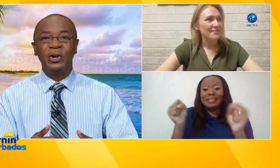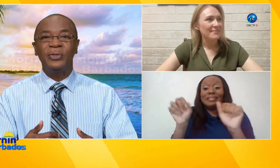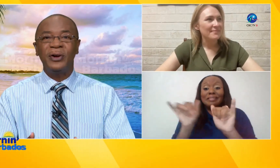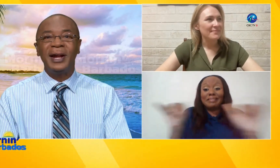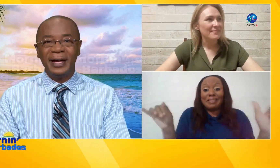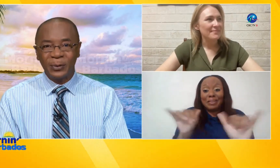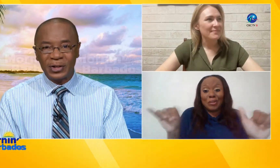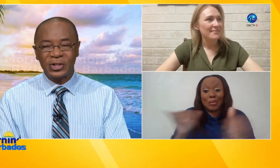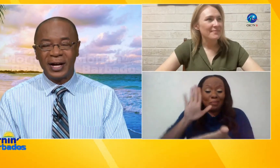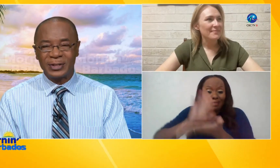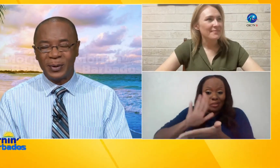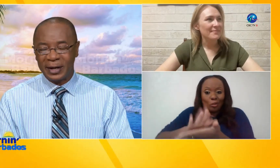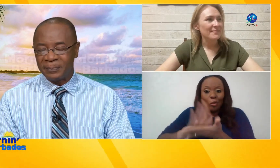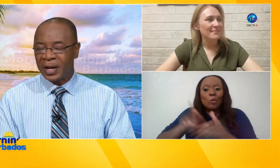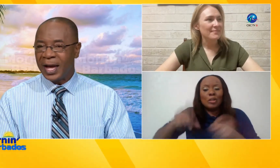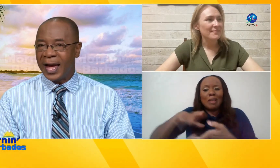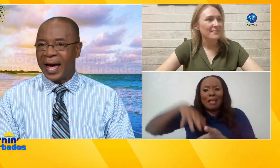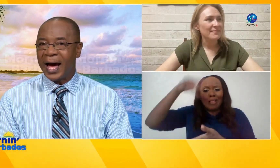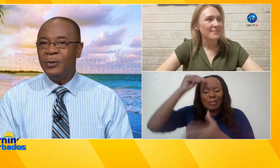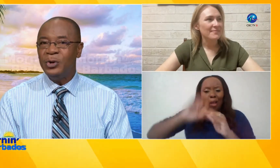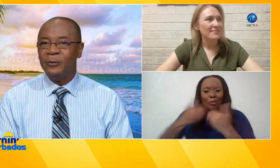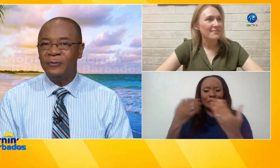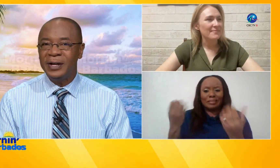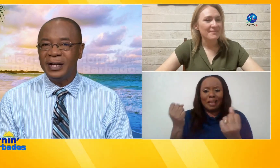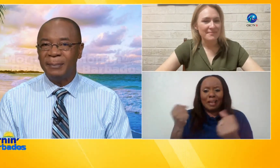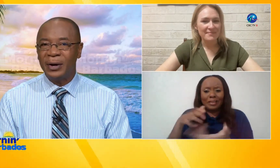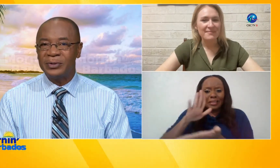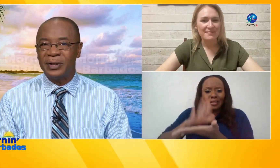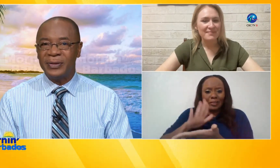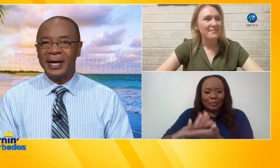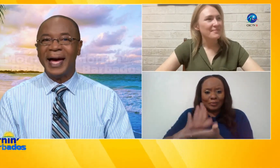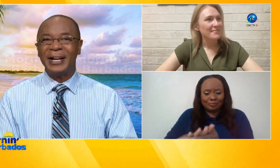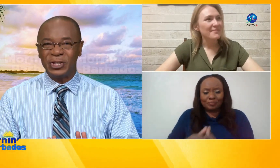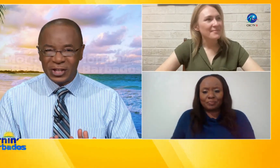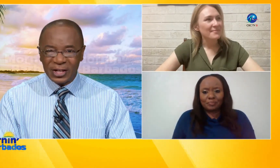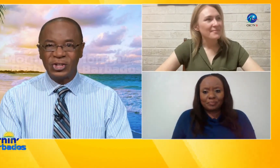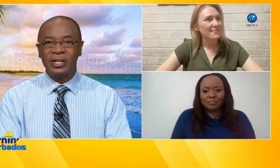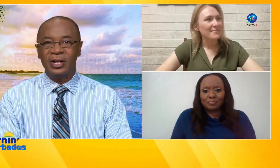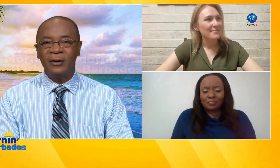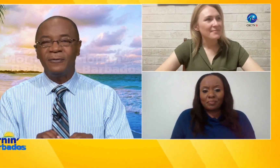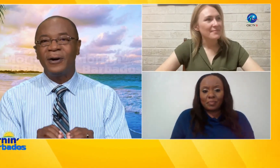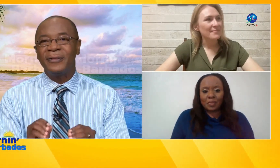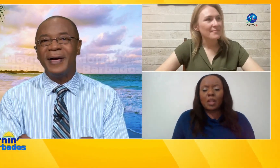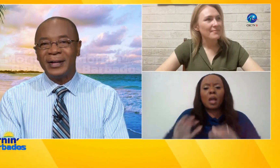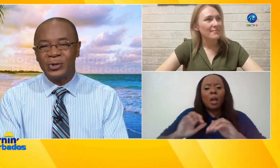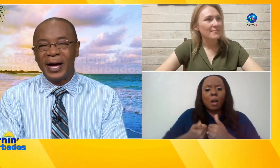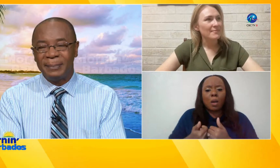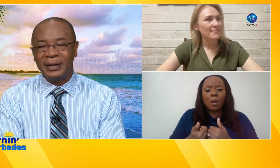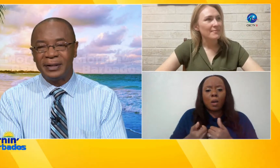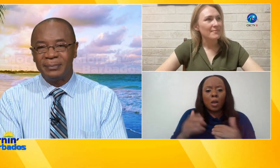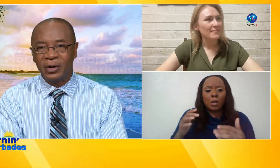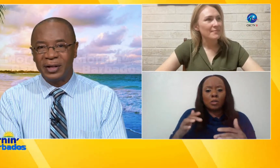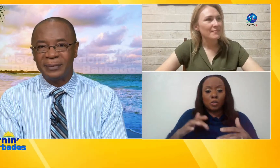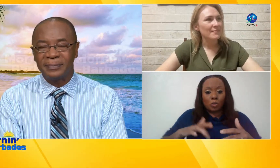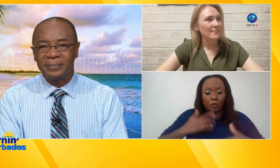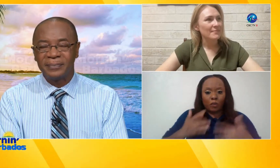be able to learn their language as well how do you feel about the agitation for that to happen Bonnie